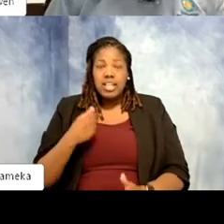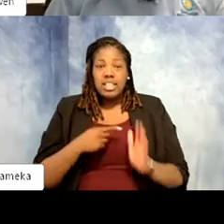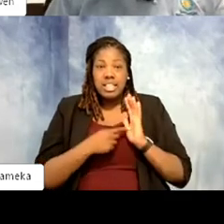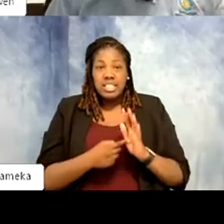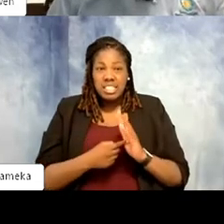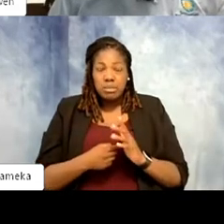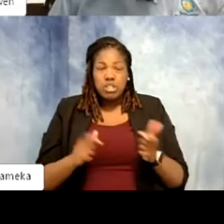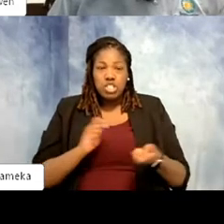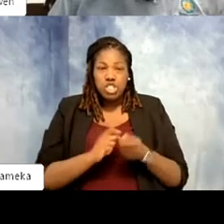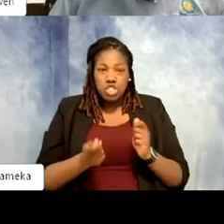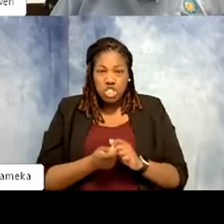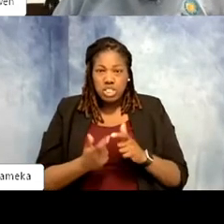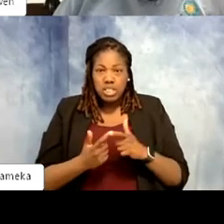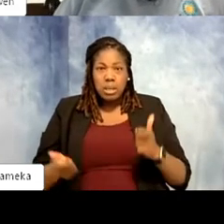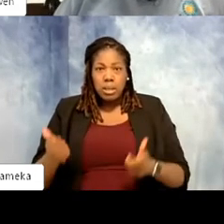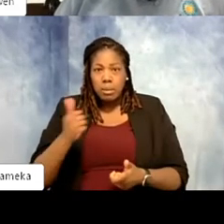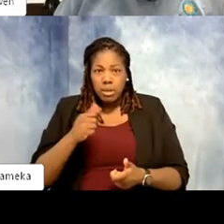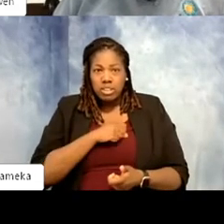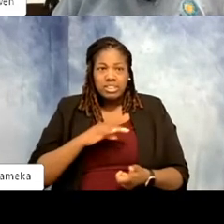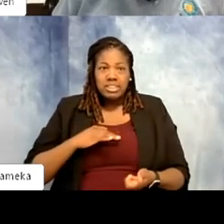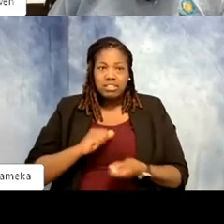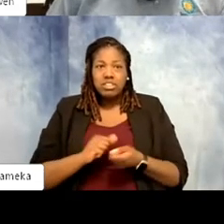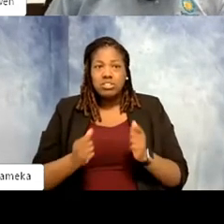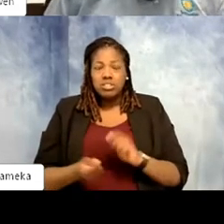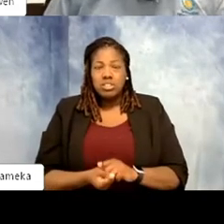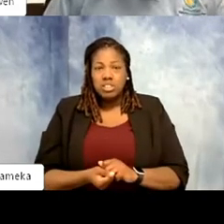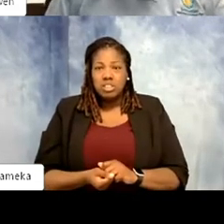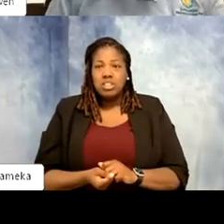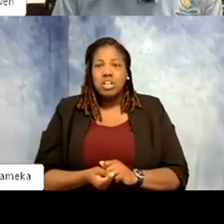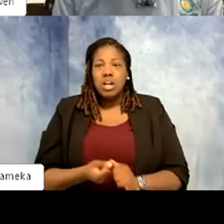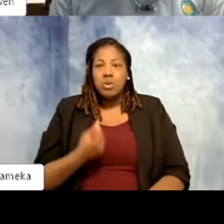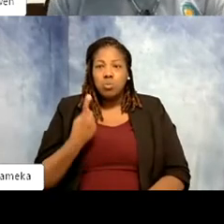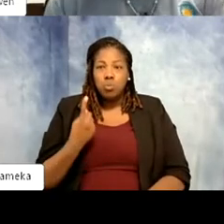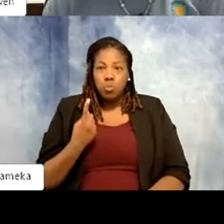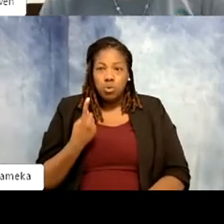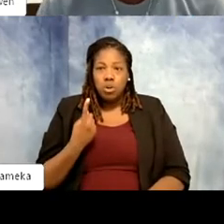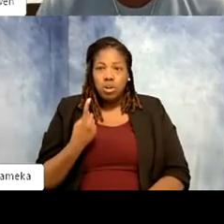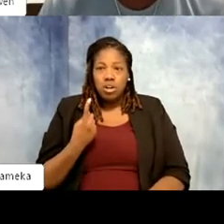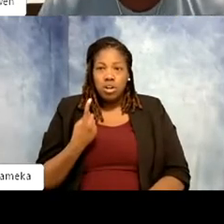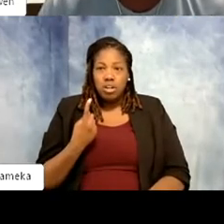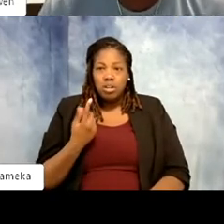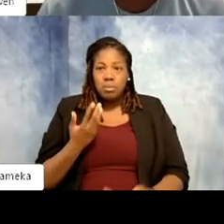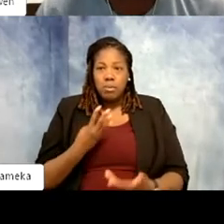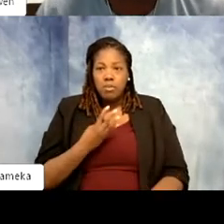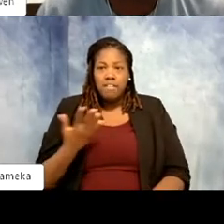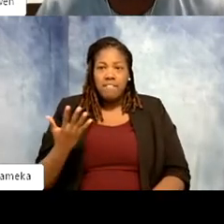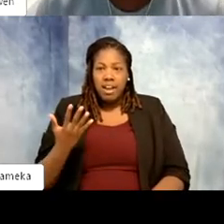staff change. I was pr- I am probably one of maybe four or five African American